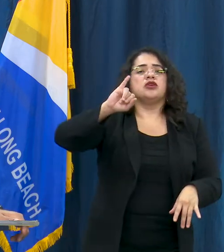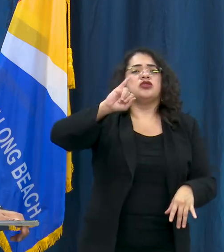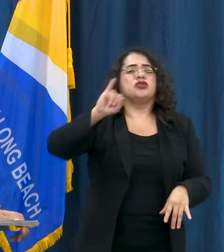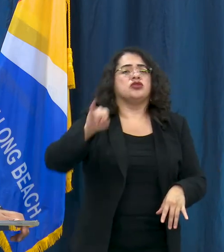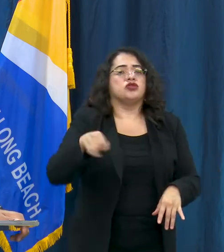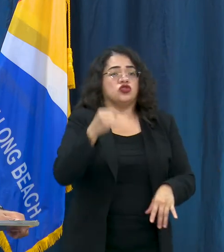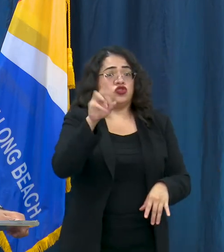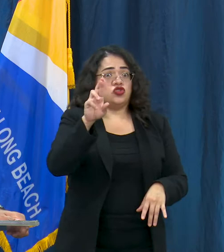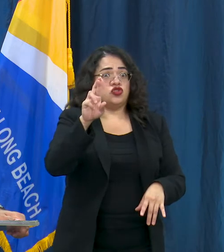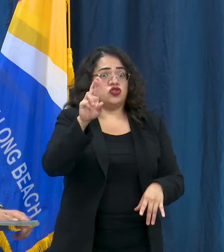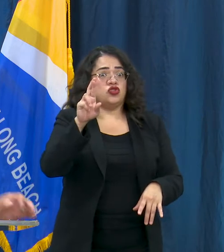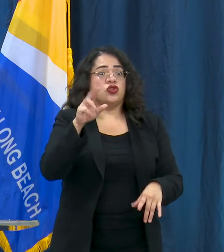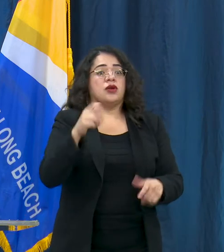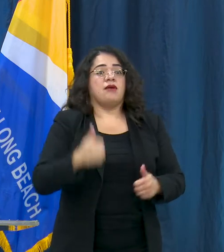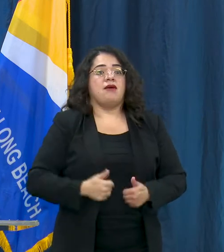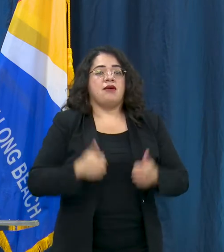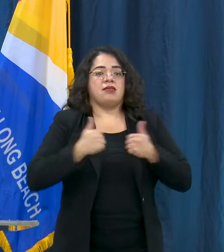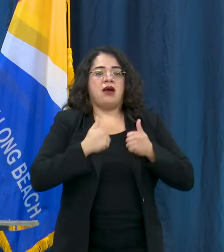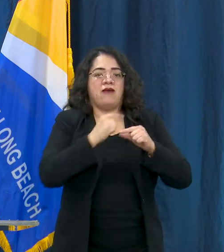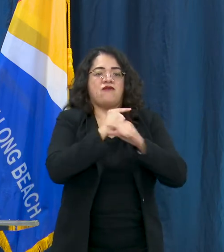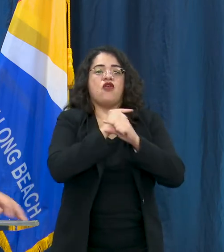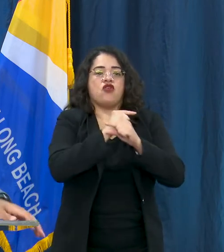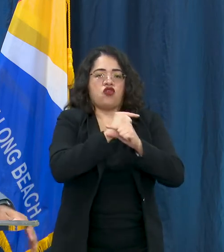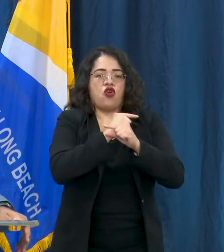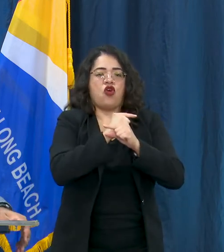continue this summer and it will be able to with